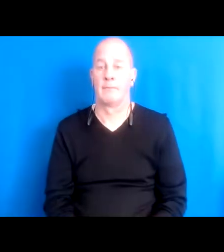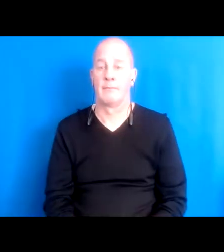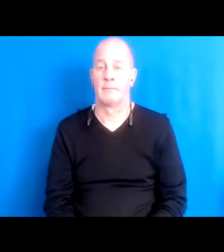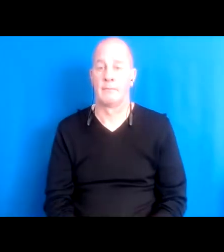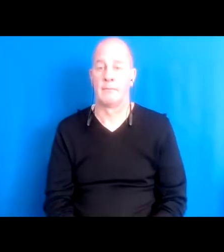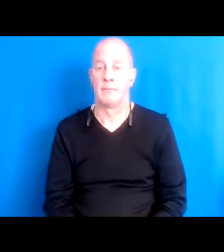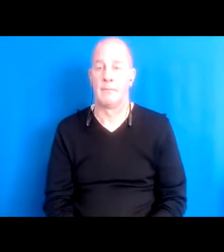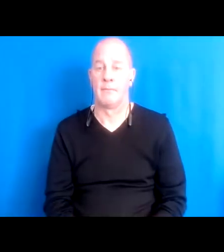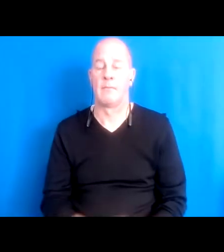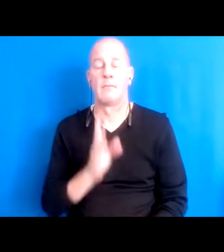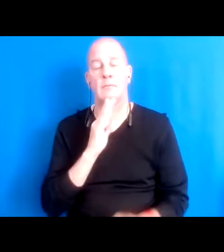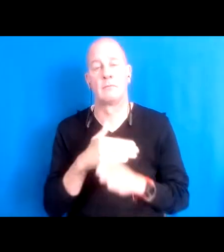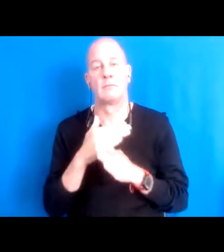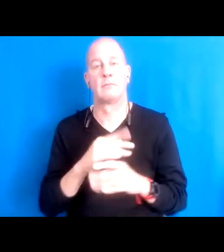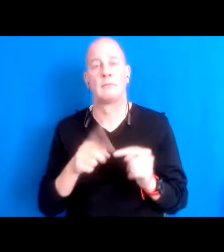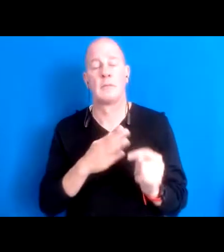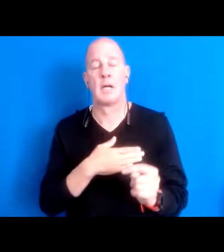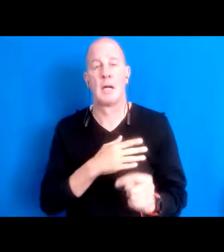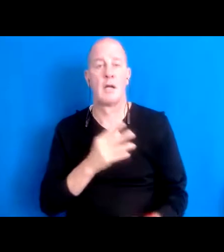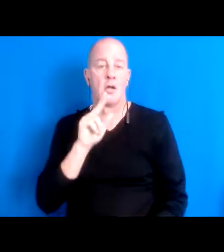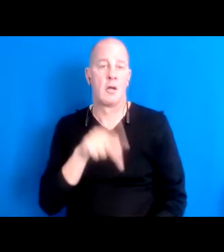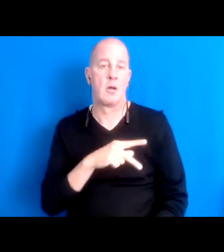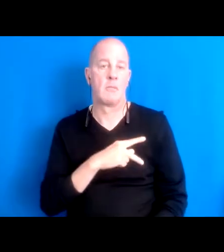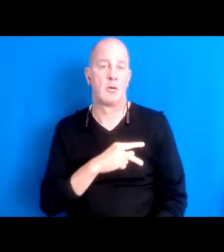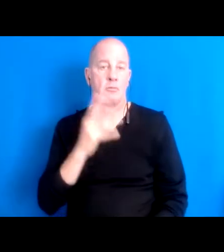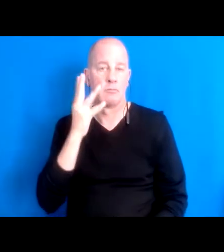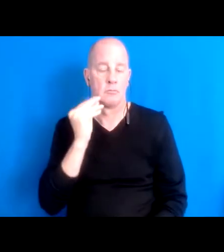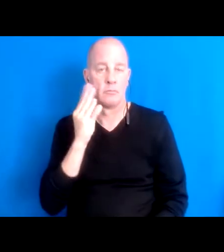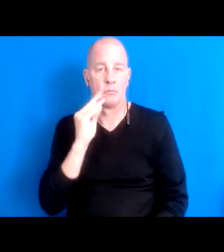about my personal journey and then how that weaves into the work that we do at shelter one.